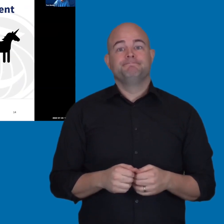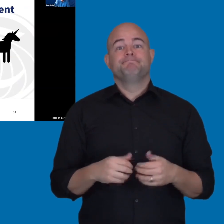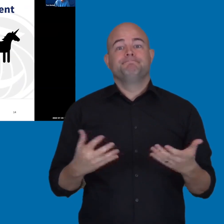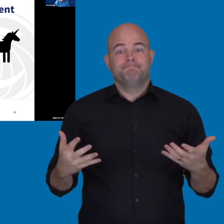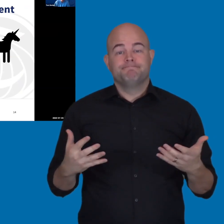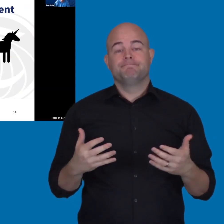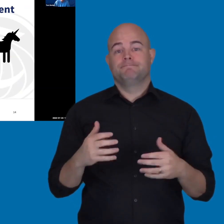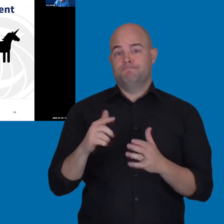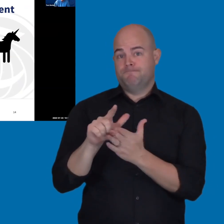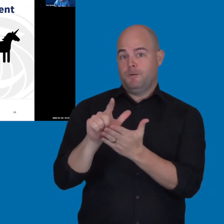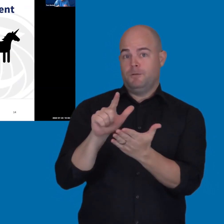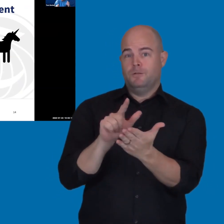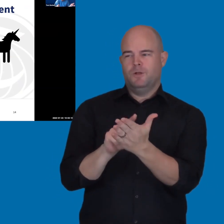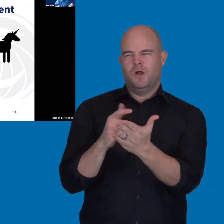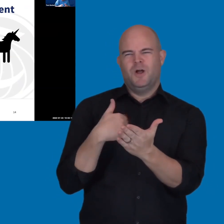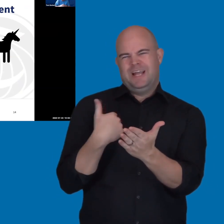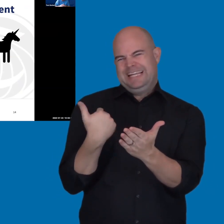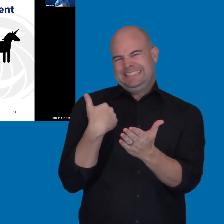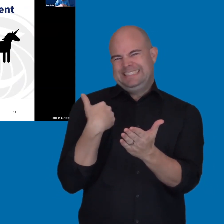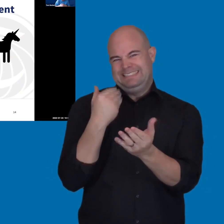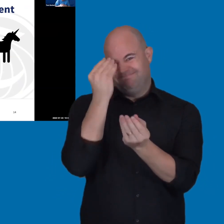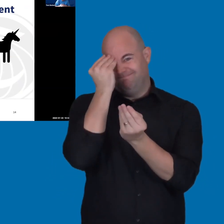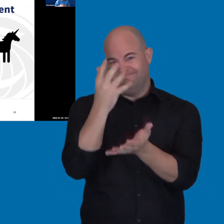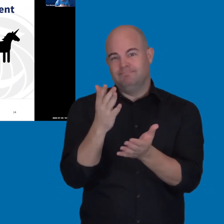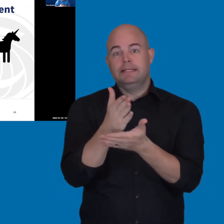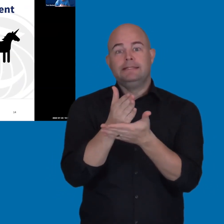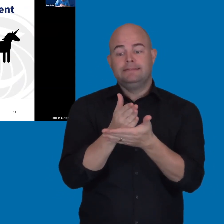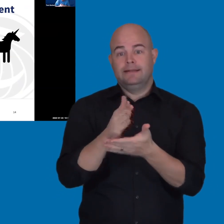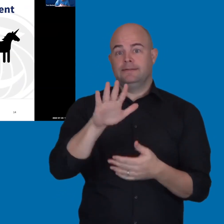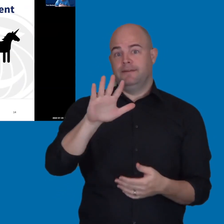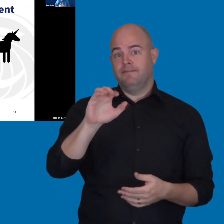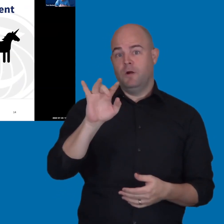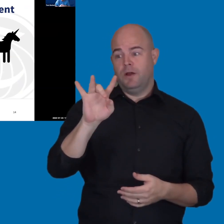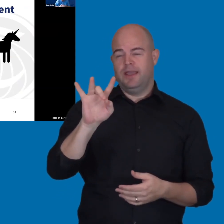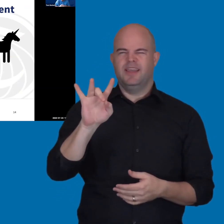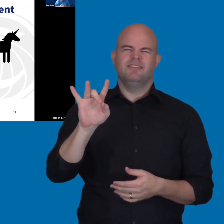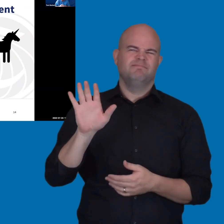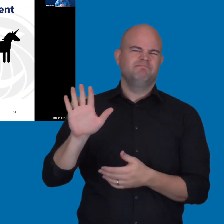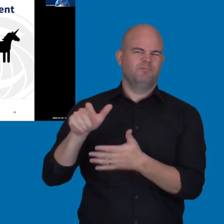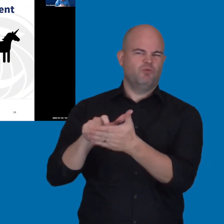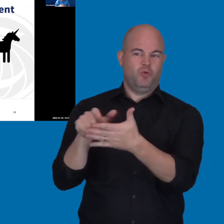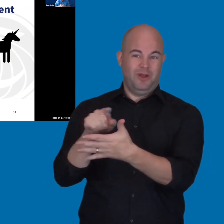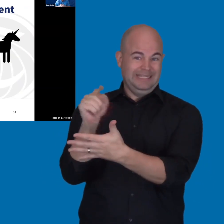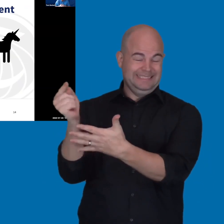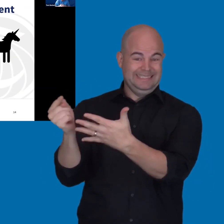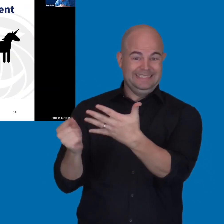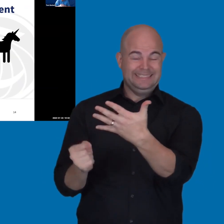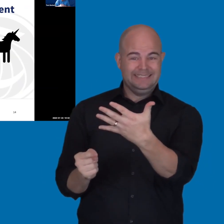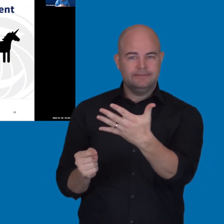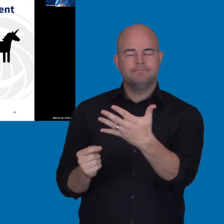So, when it comes to the law that I mentioned earlier, Section 508 and its requirements.